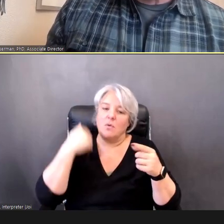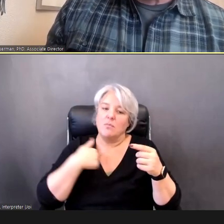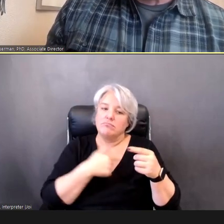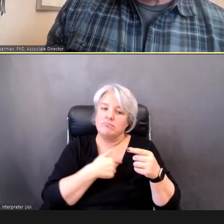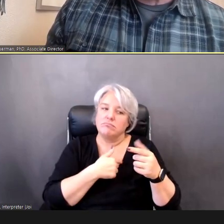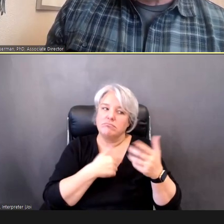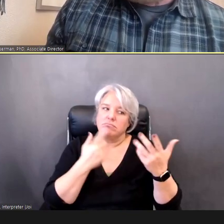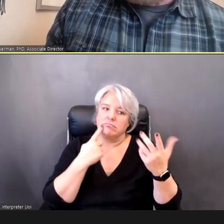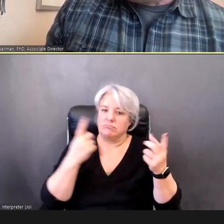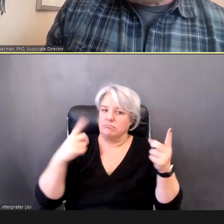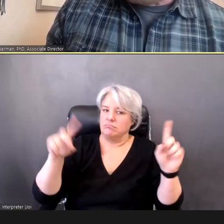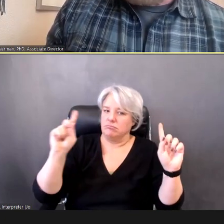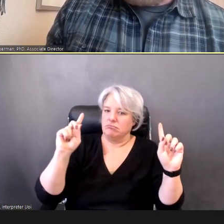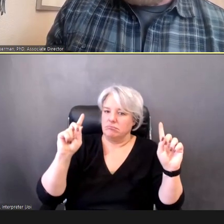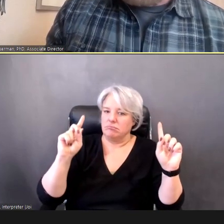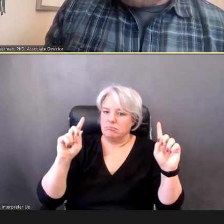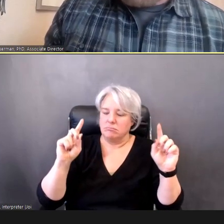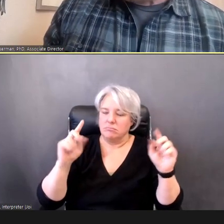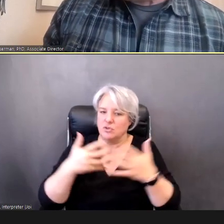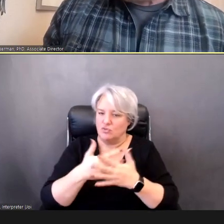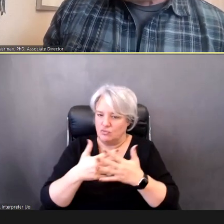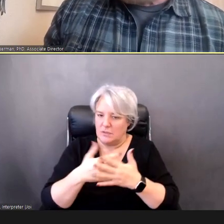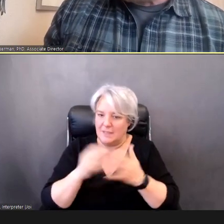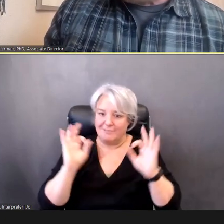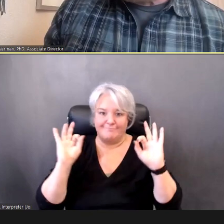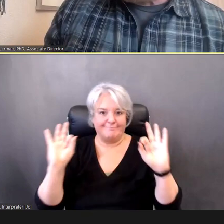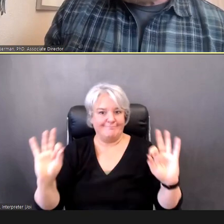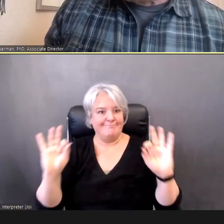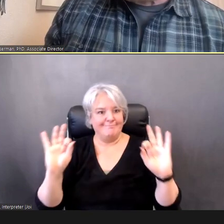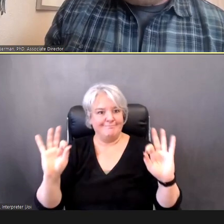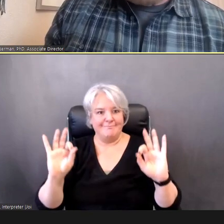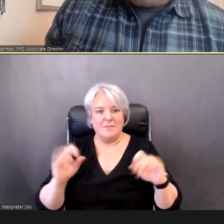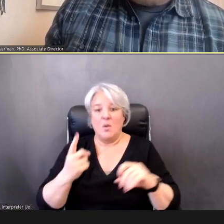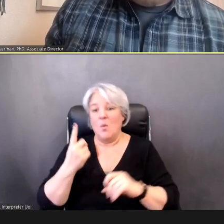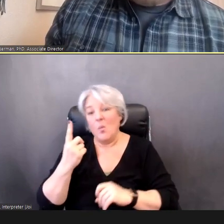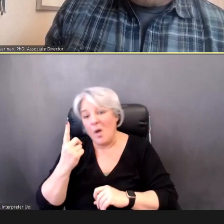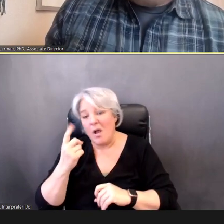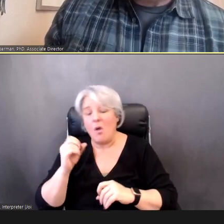have one or both ears, not passing at the second screening.